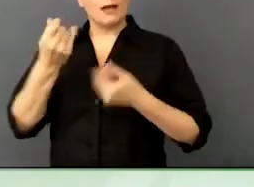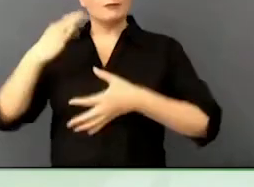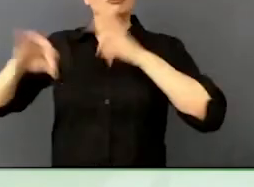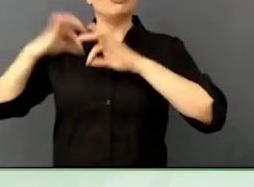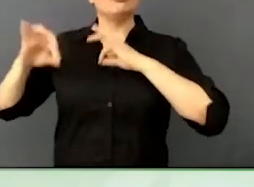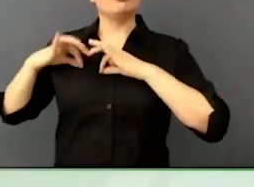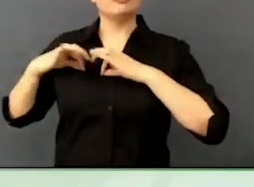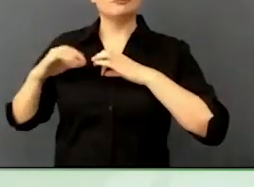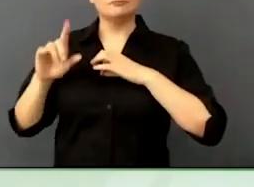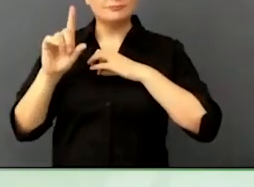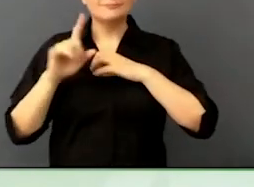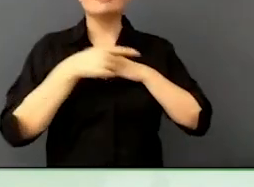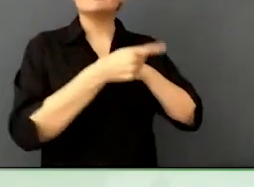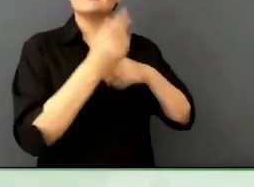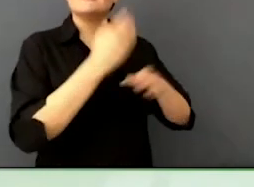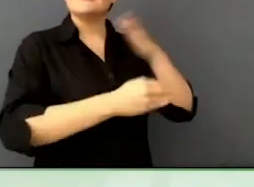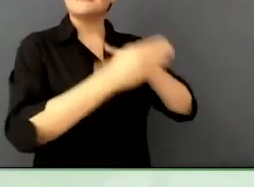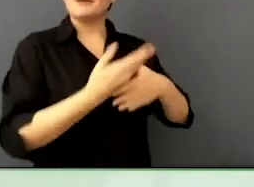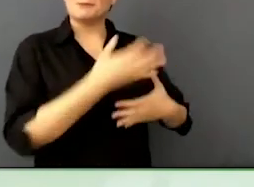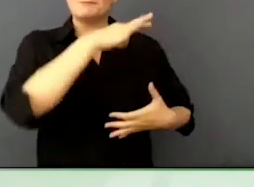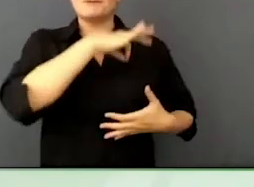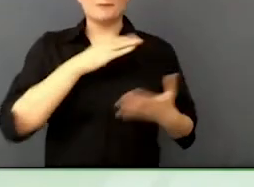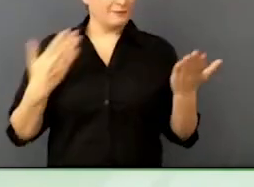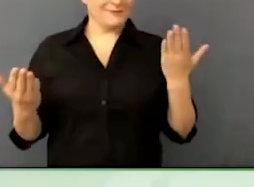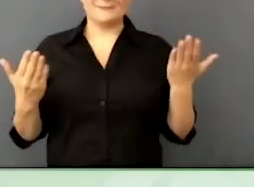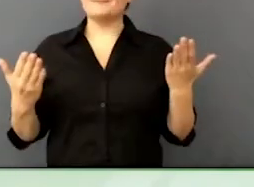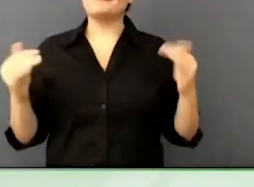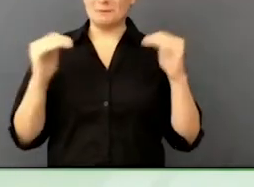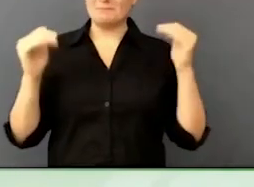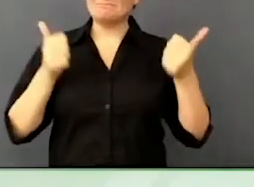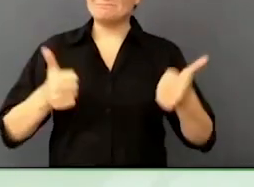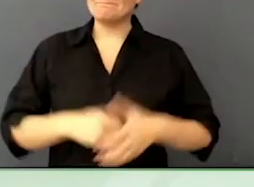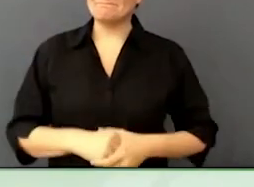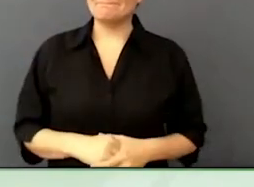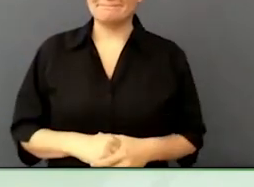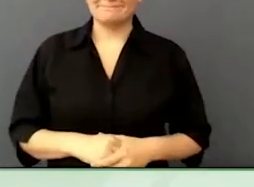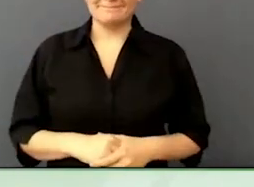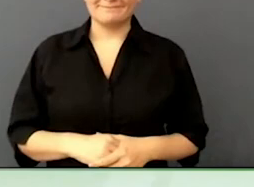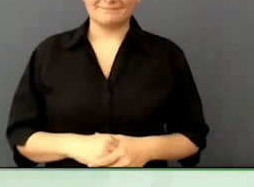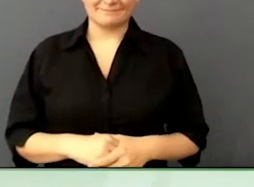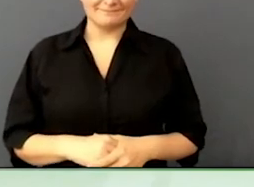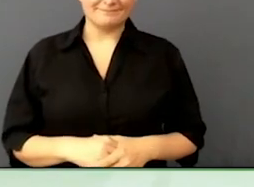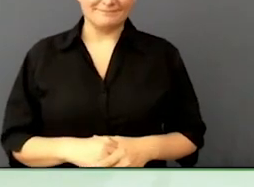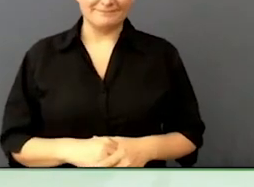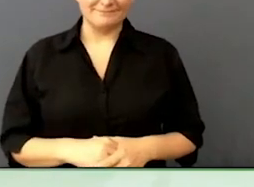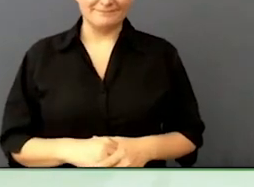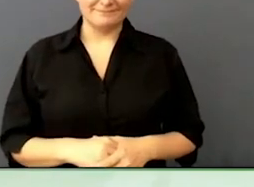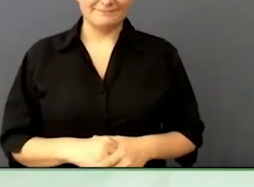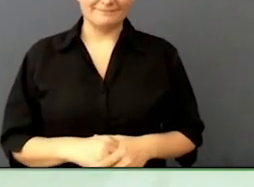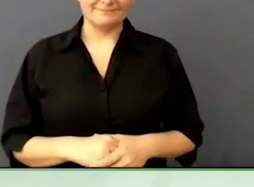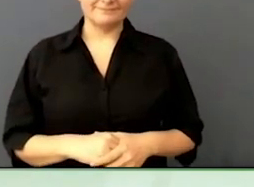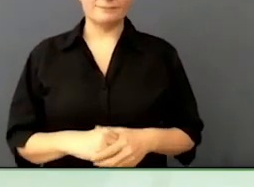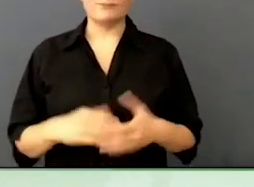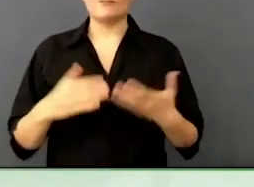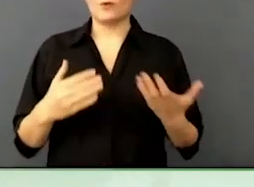I am hoping some funders are watching, you are going to attract applicants who want your money so they can help disabled people into